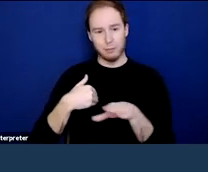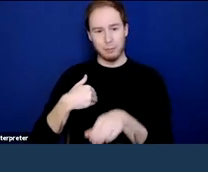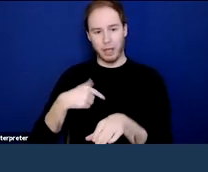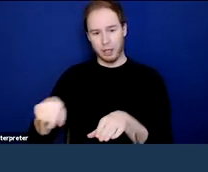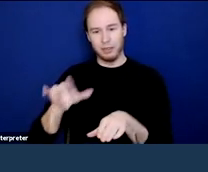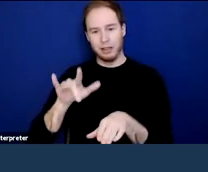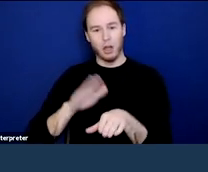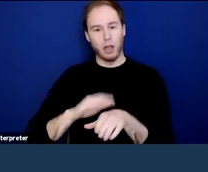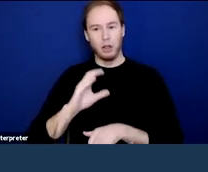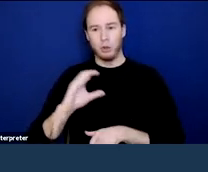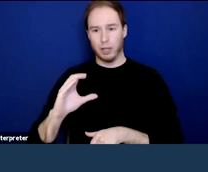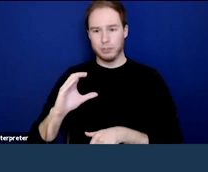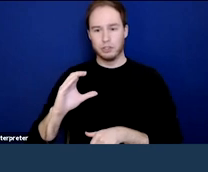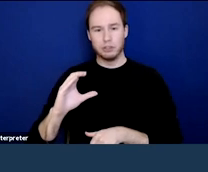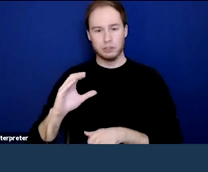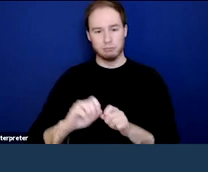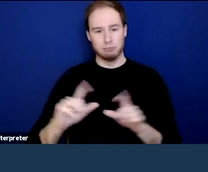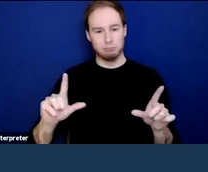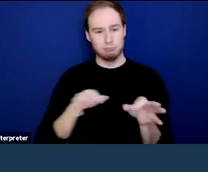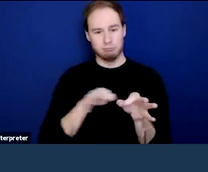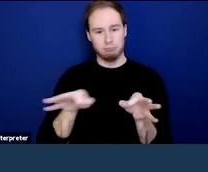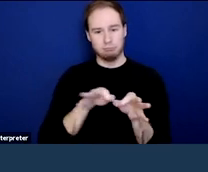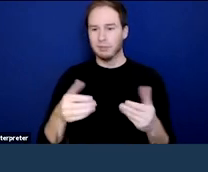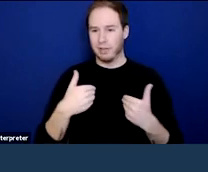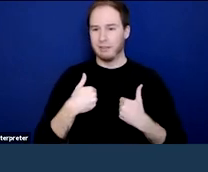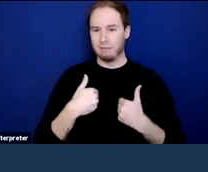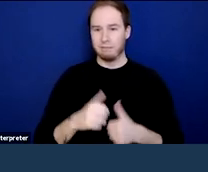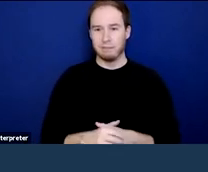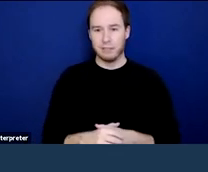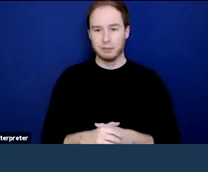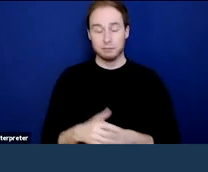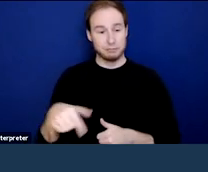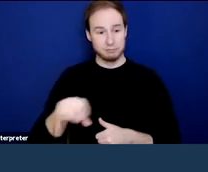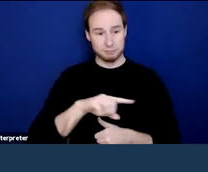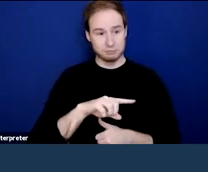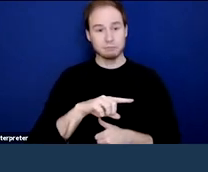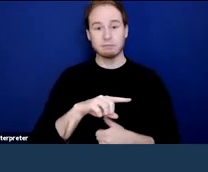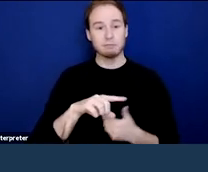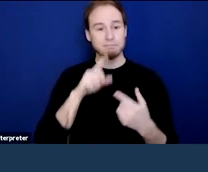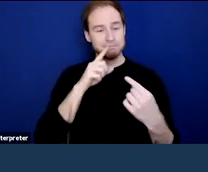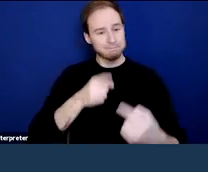and show the subtitles on your screen. If you have any difficulties today,